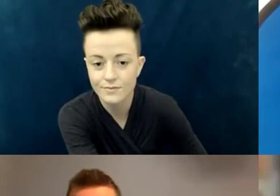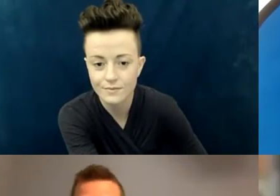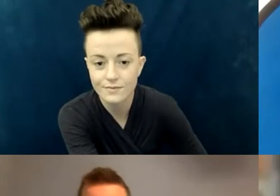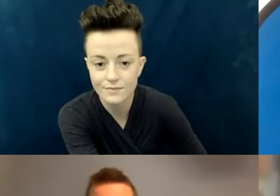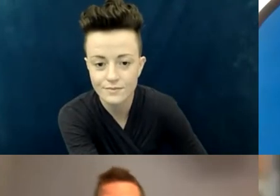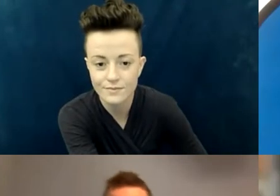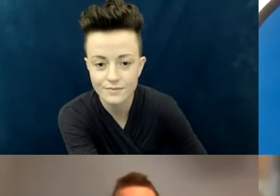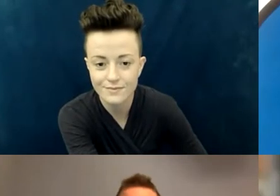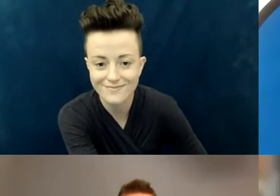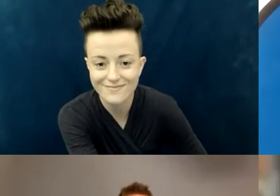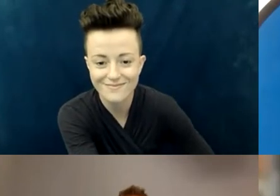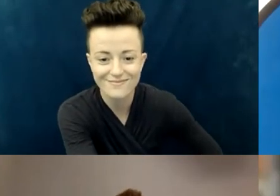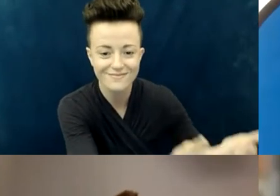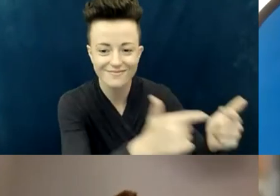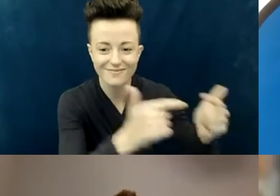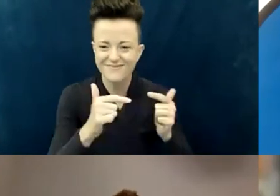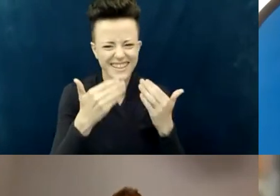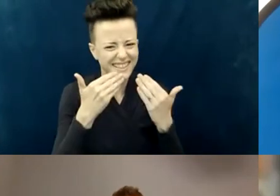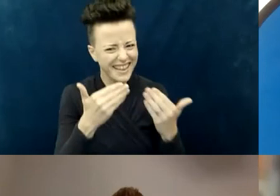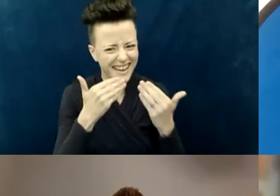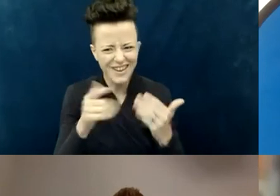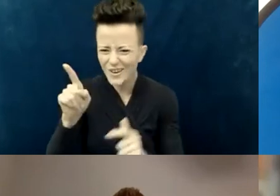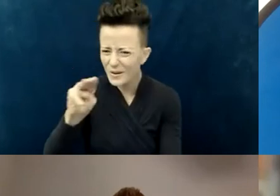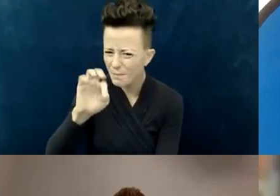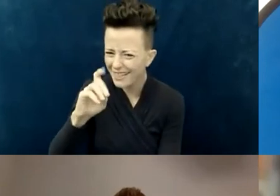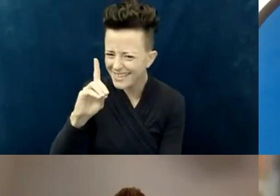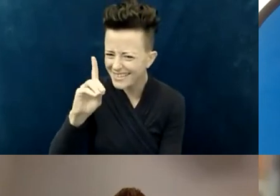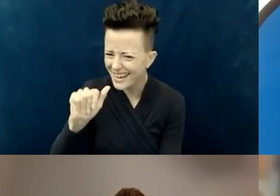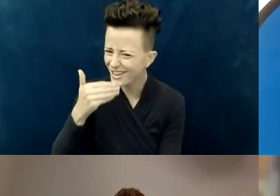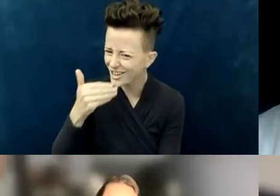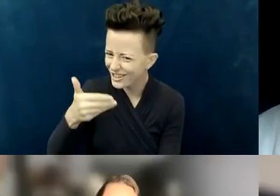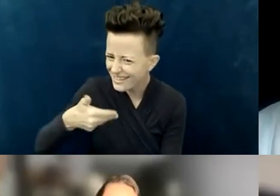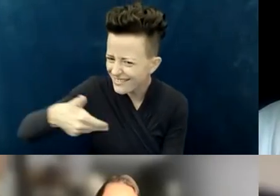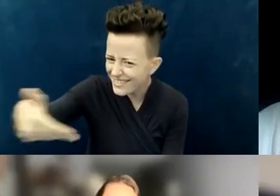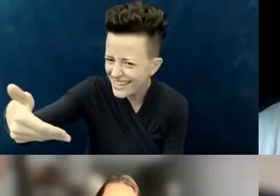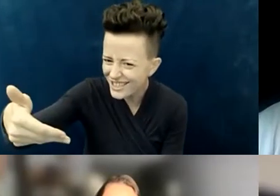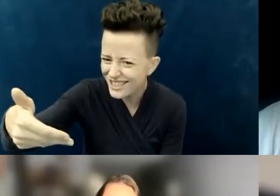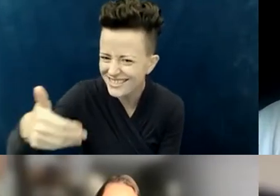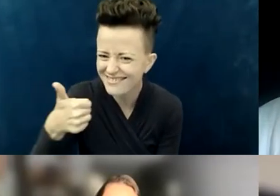Great invitation. Thank you, Melinda. Dave, what's your response, or what resources do you know of?